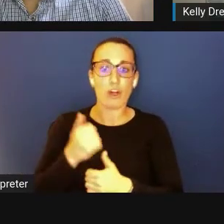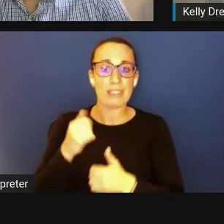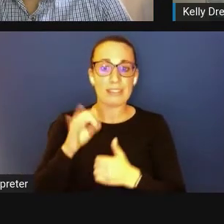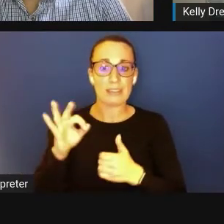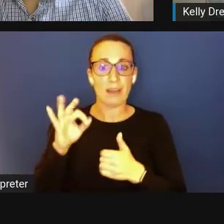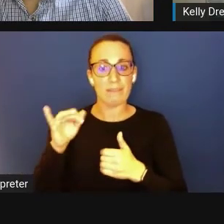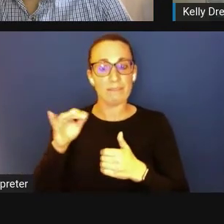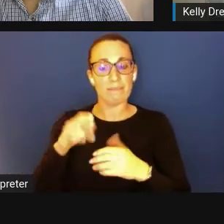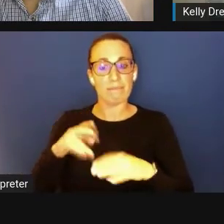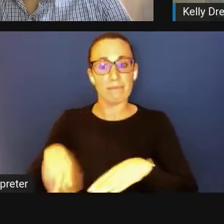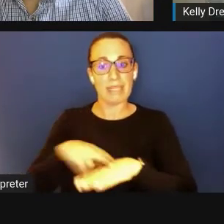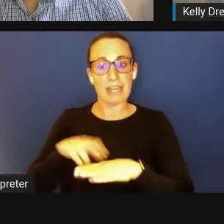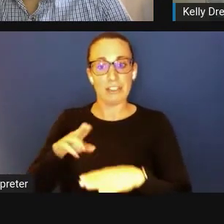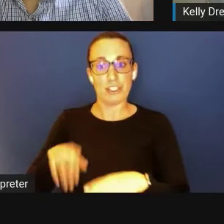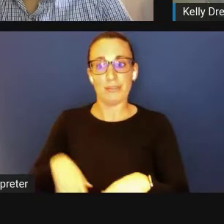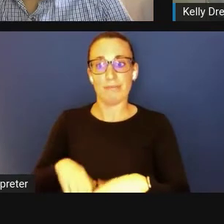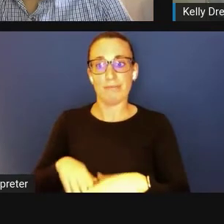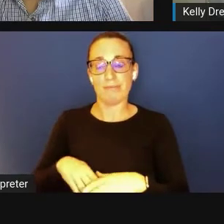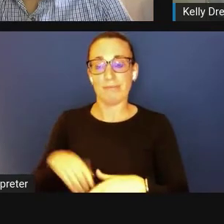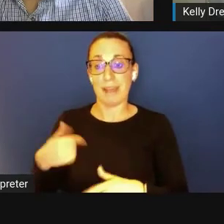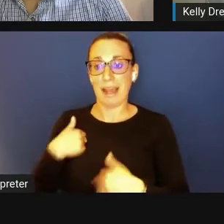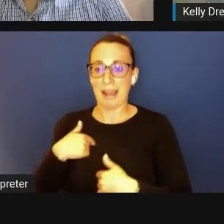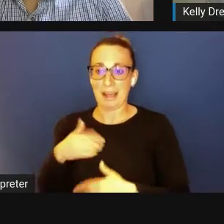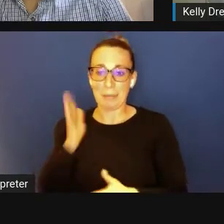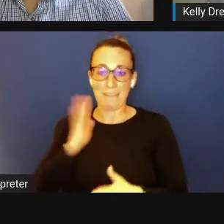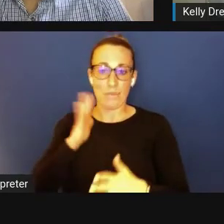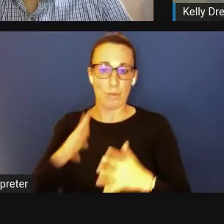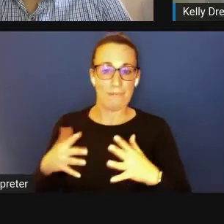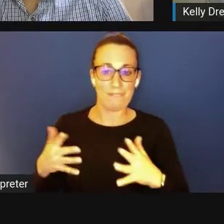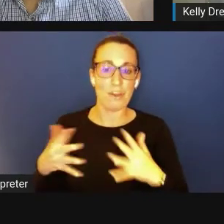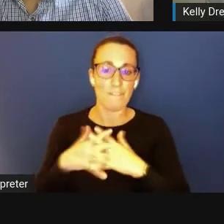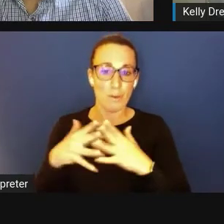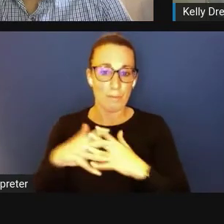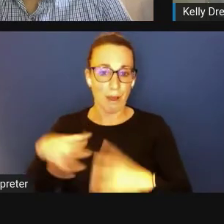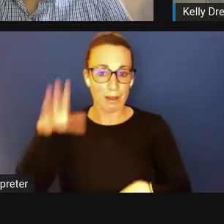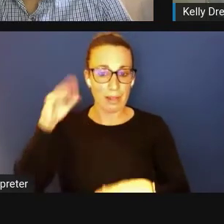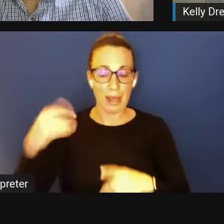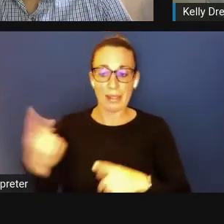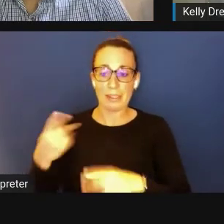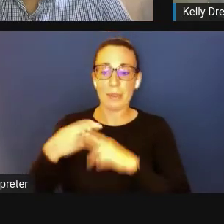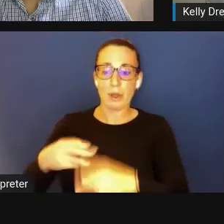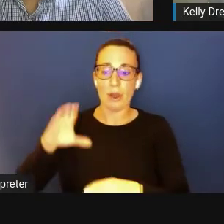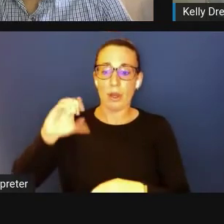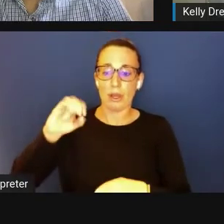I'm a former football guy, and there's a thing called the "coffin corner" on the playing field,